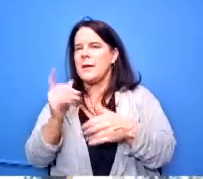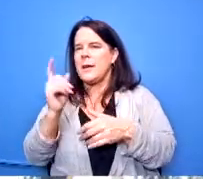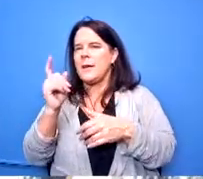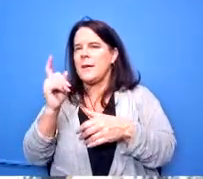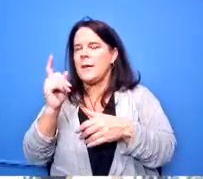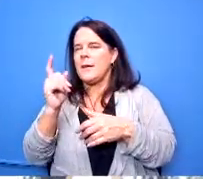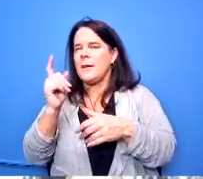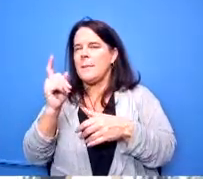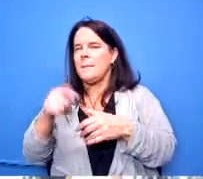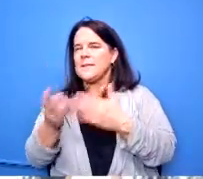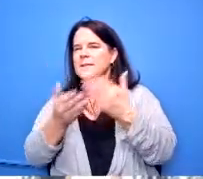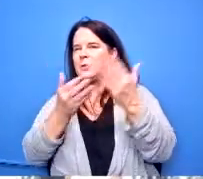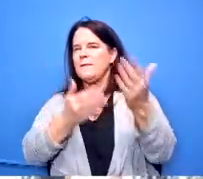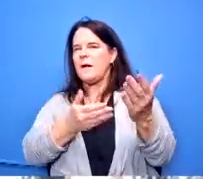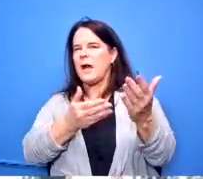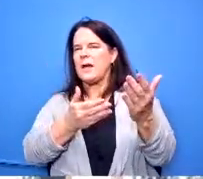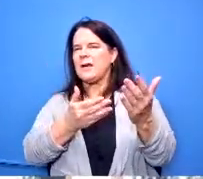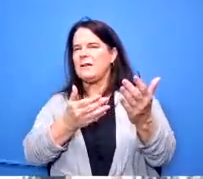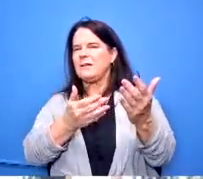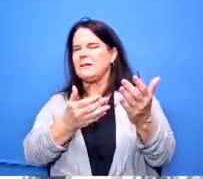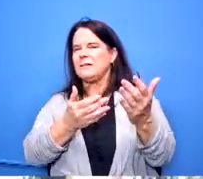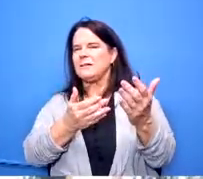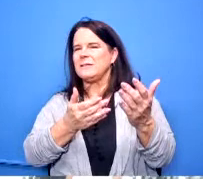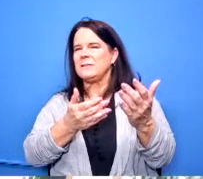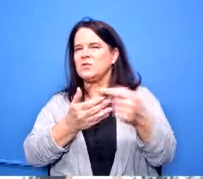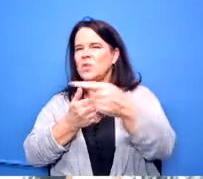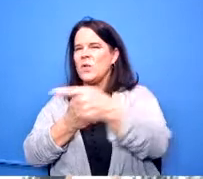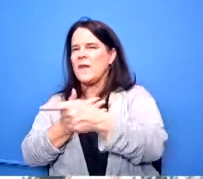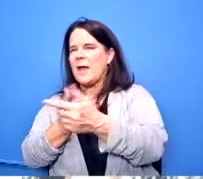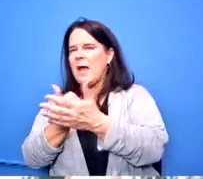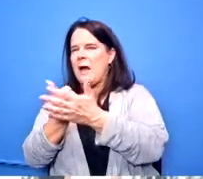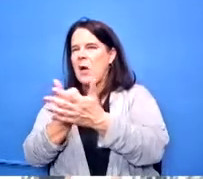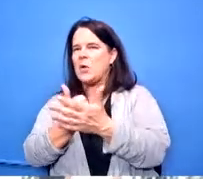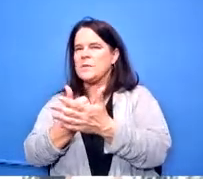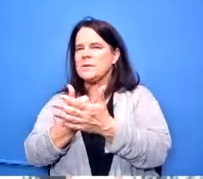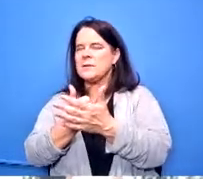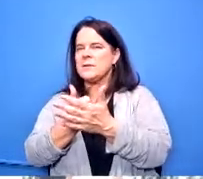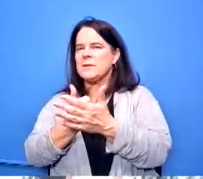for the folks that they're doing that that helps to overcome the pass-through potential